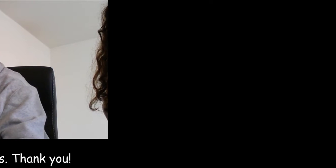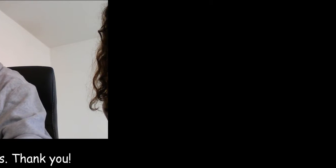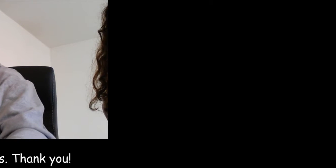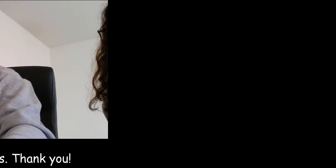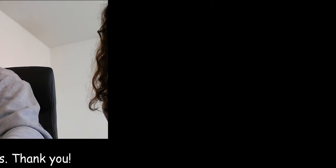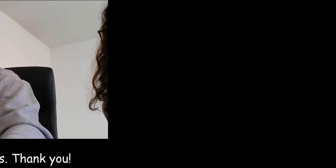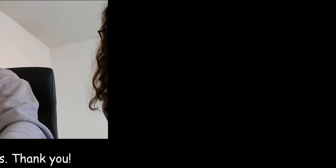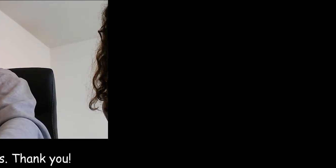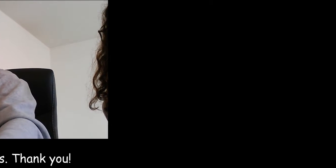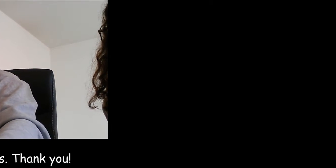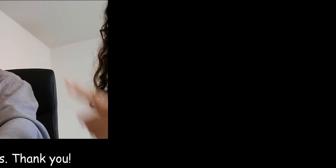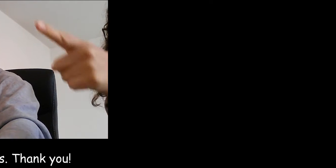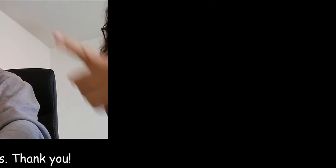No, No, No